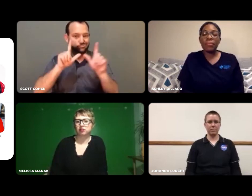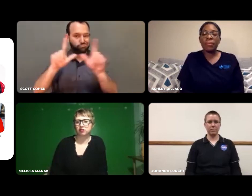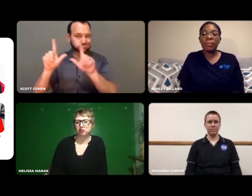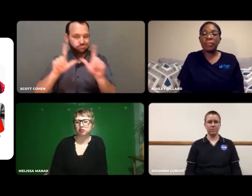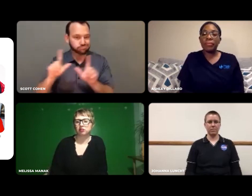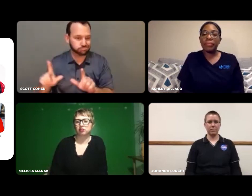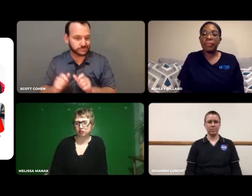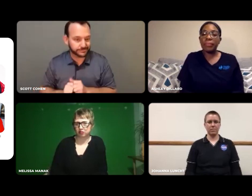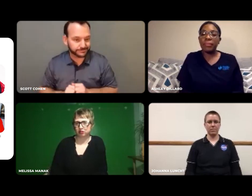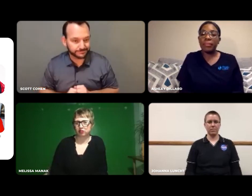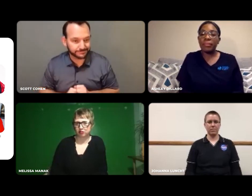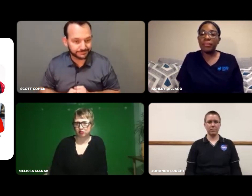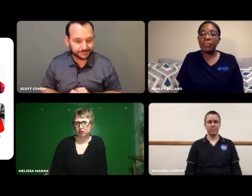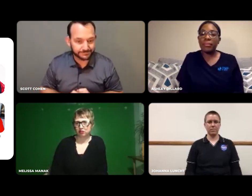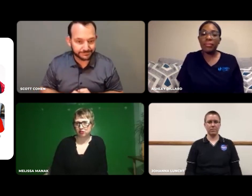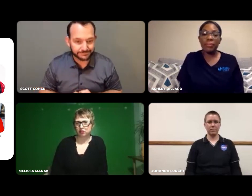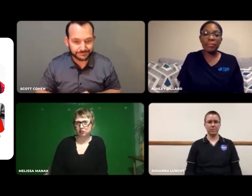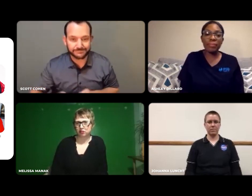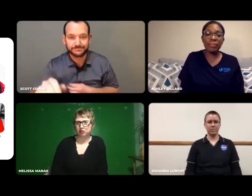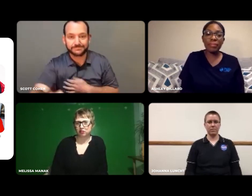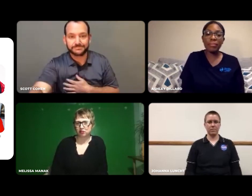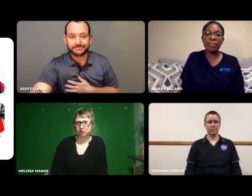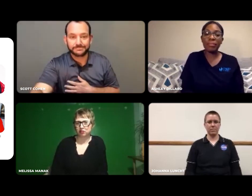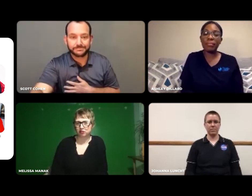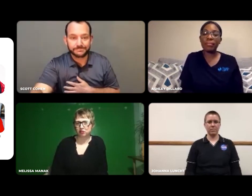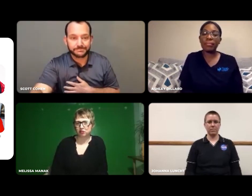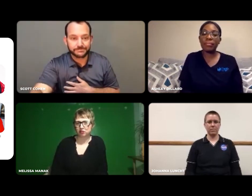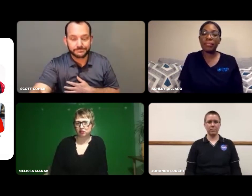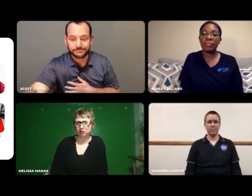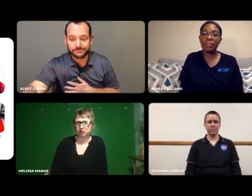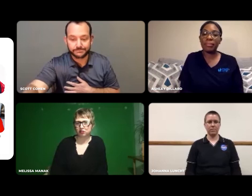You can change the size of either the PowerPoint or our video screens.